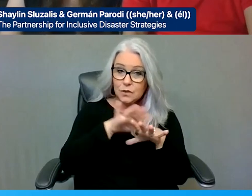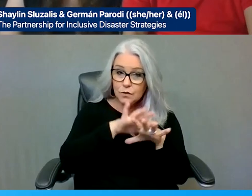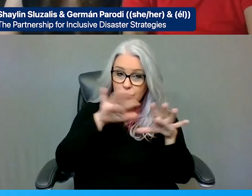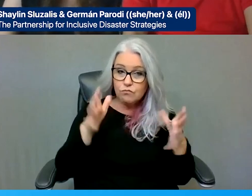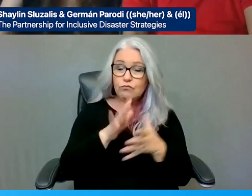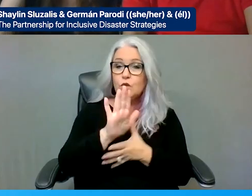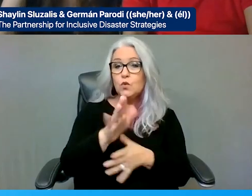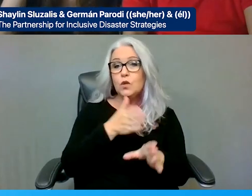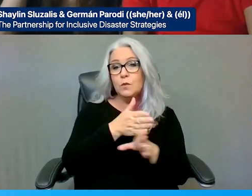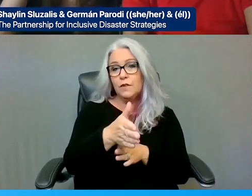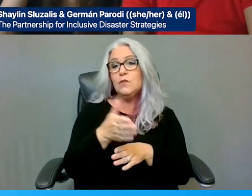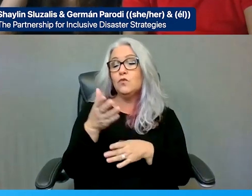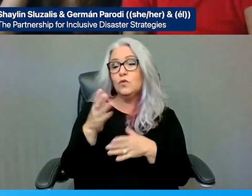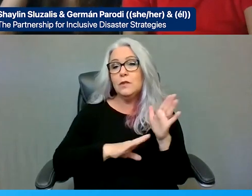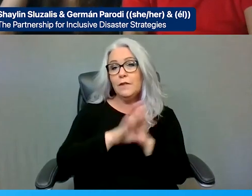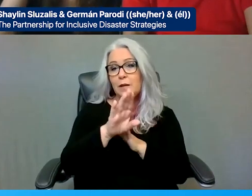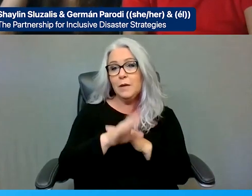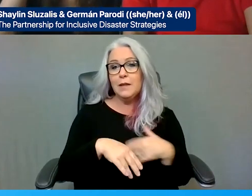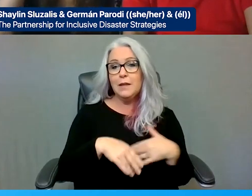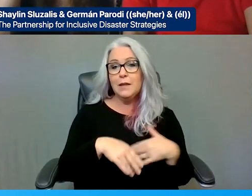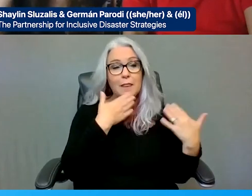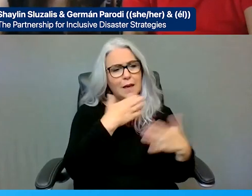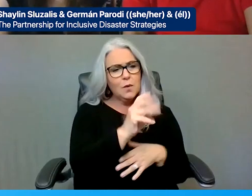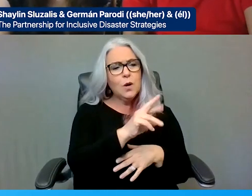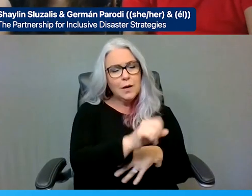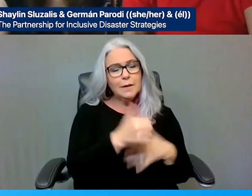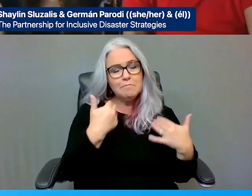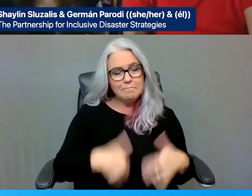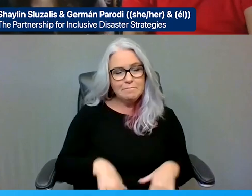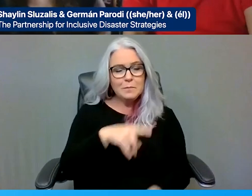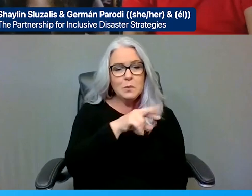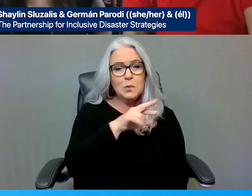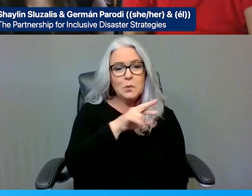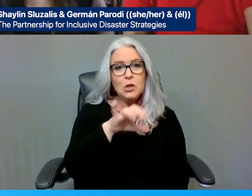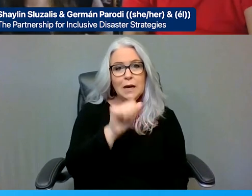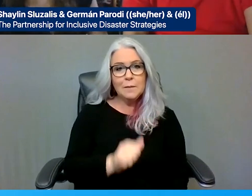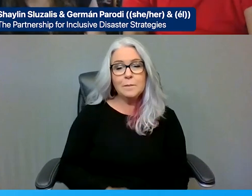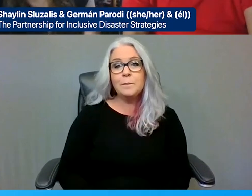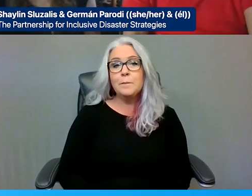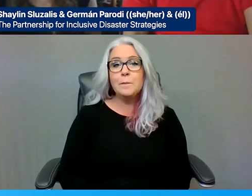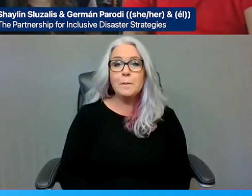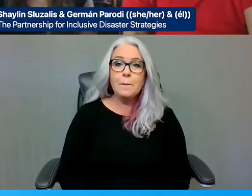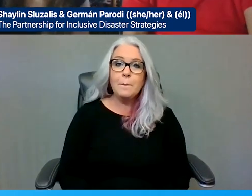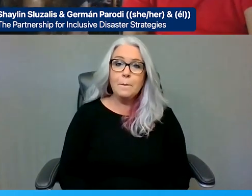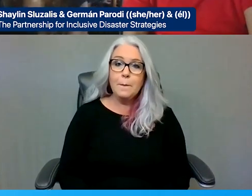Priya: Thank you, Marc. Yeah, I, you know, I have been a life-long disability